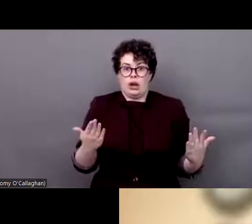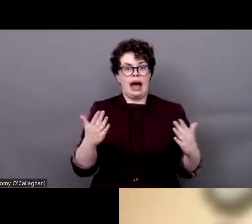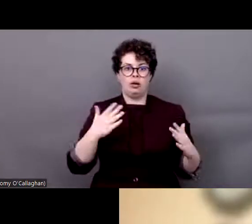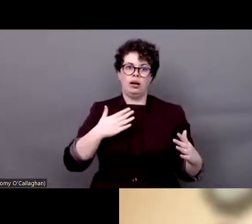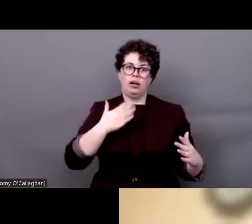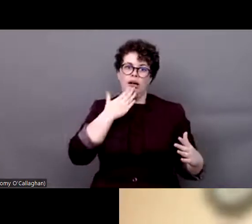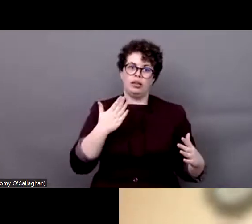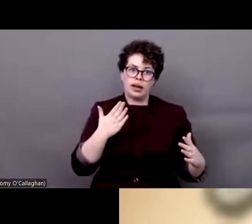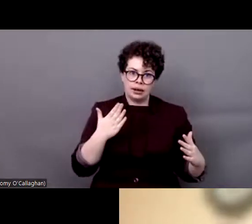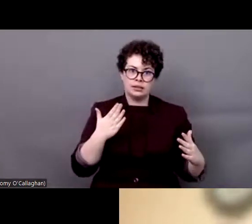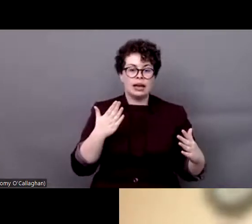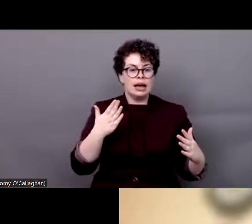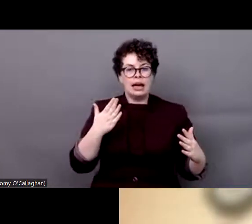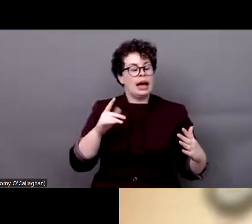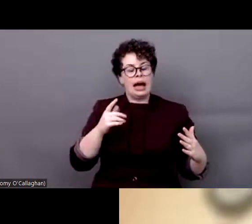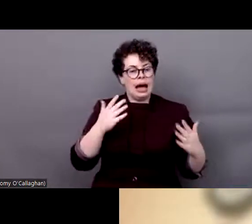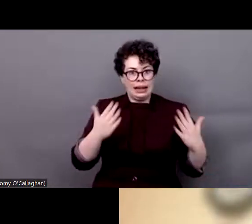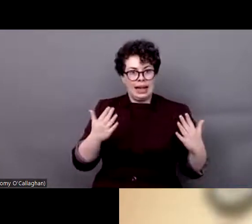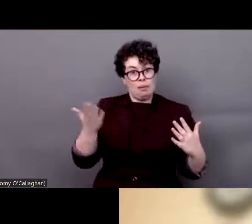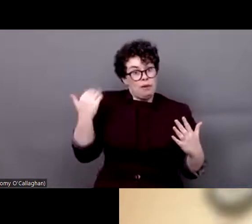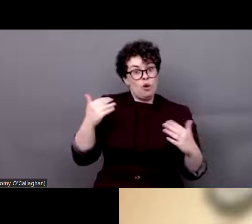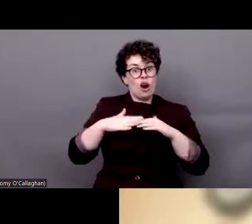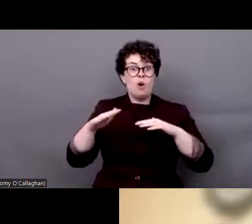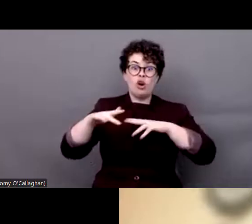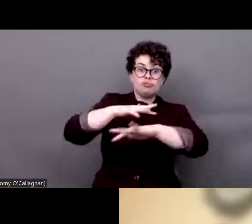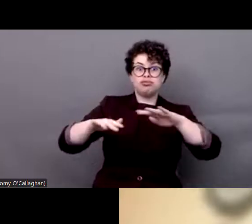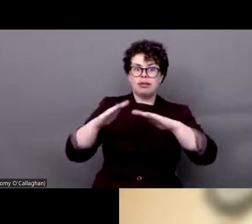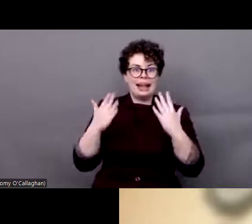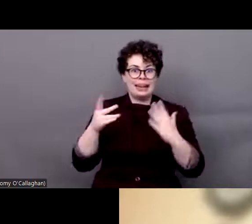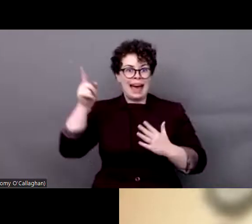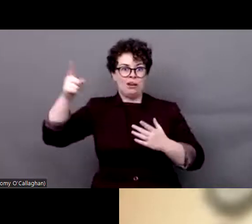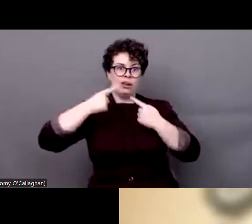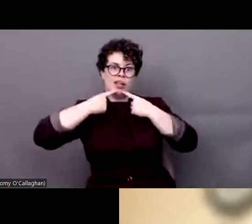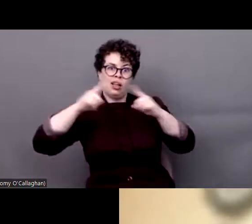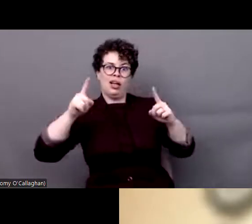special schools. And I believe that this